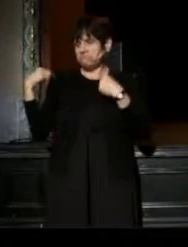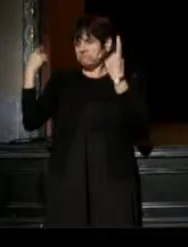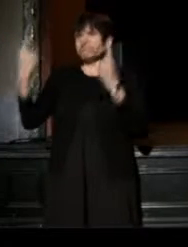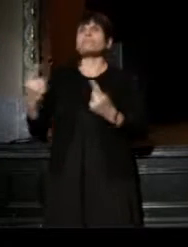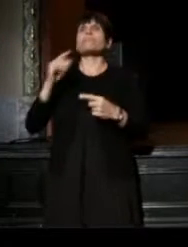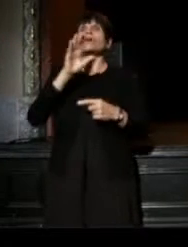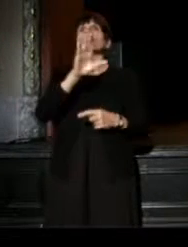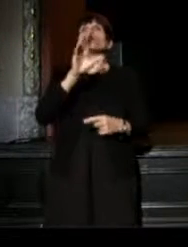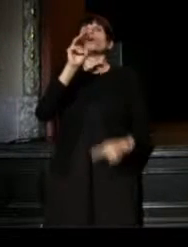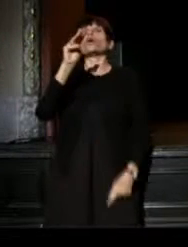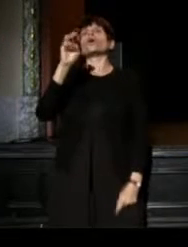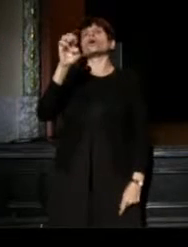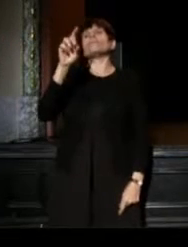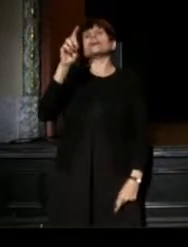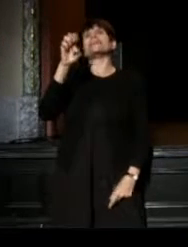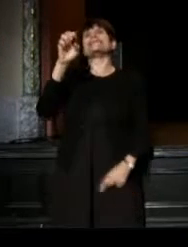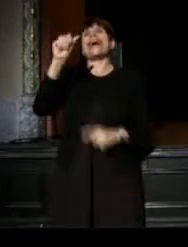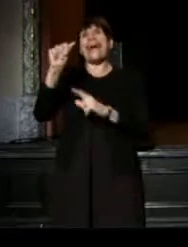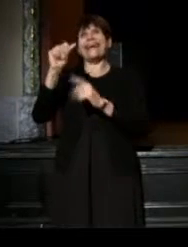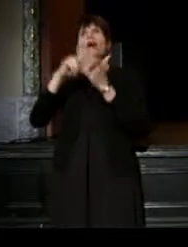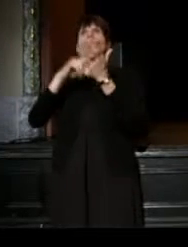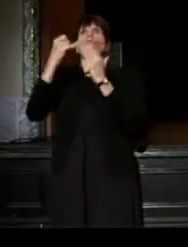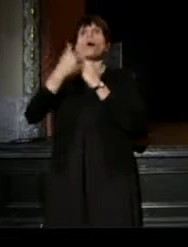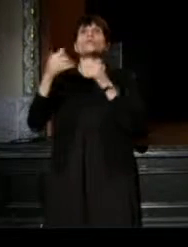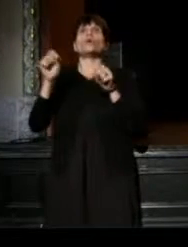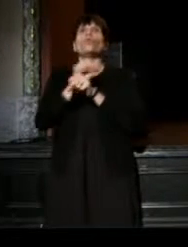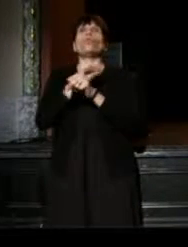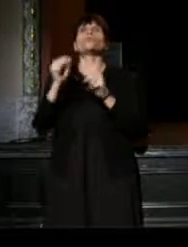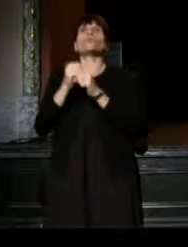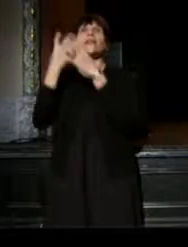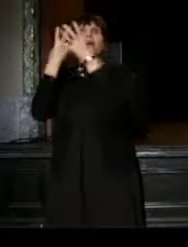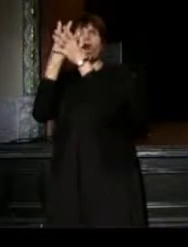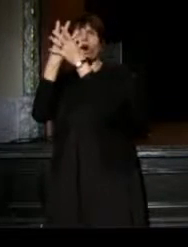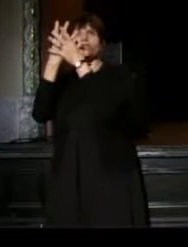Her Medea Project, which works with incarcerated women through theater